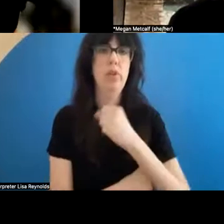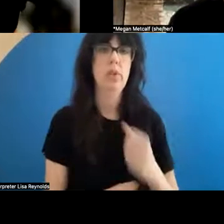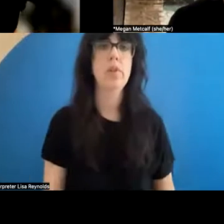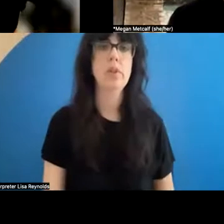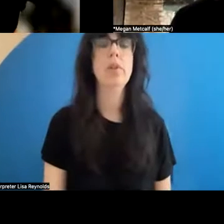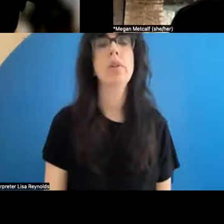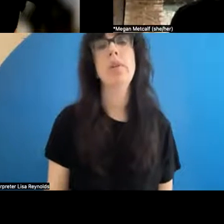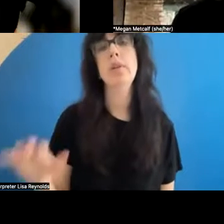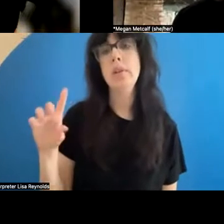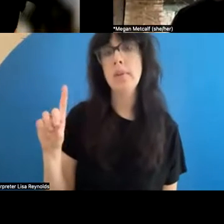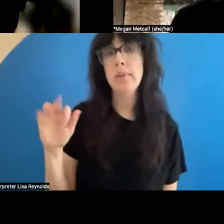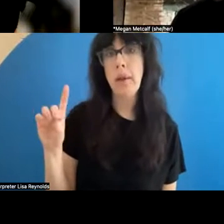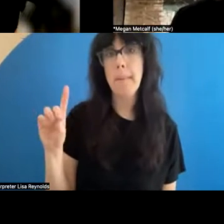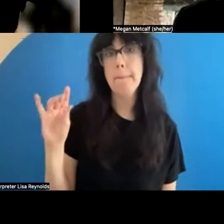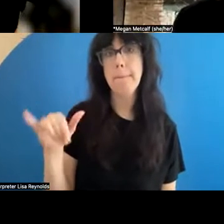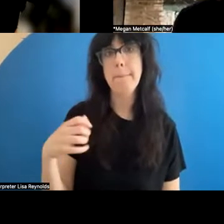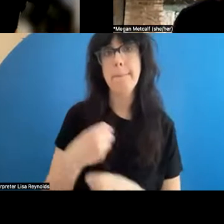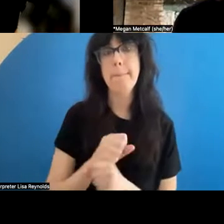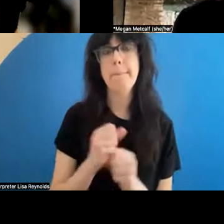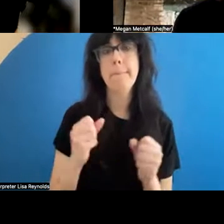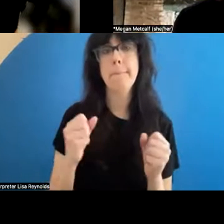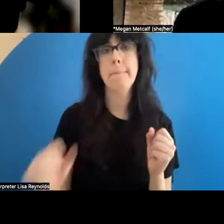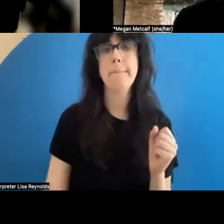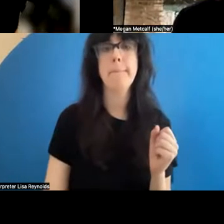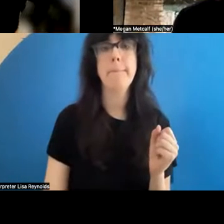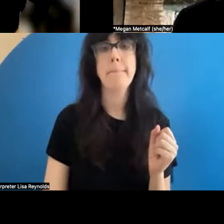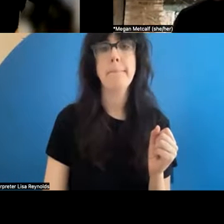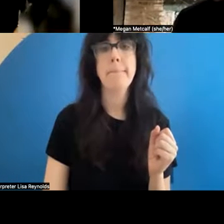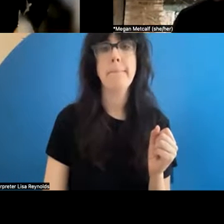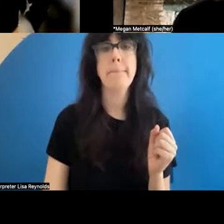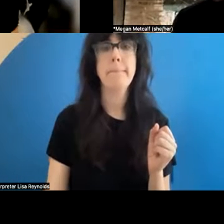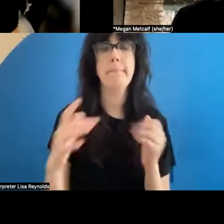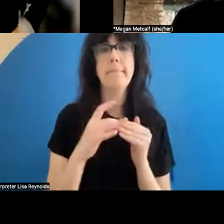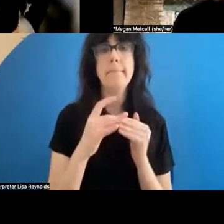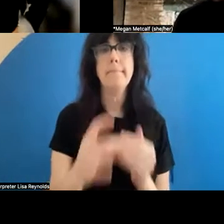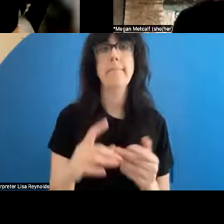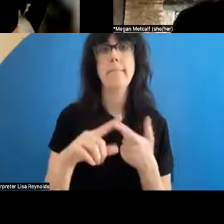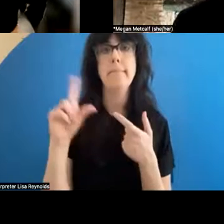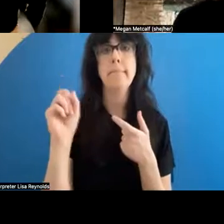makes me -- that leads to this question of value, of like why